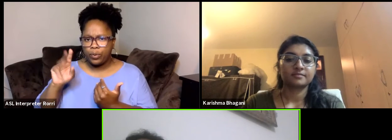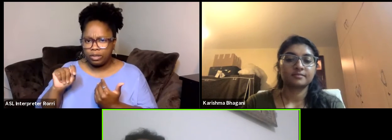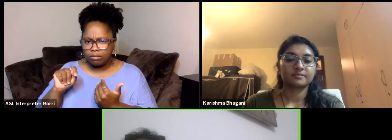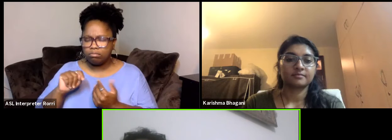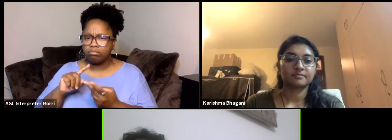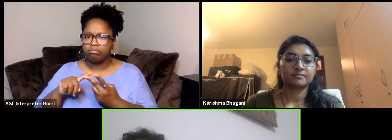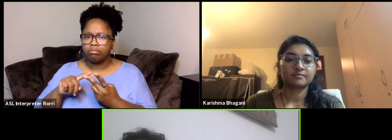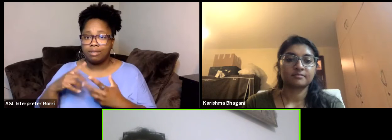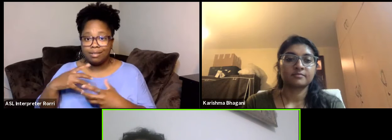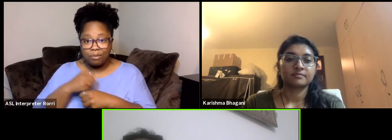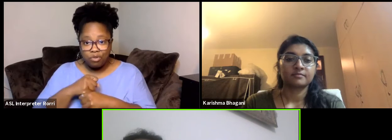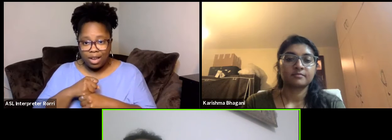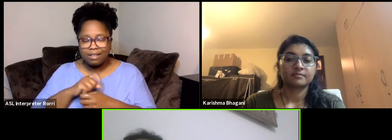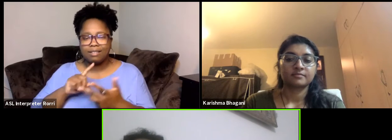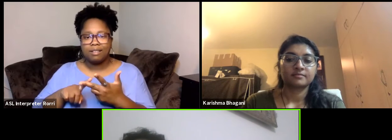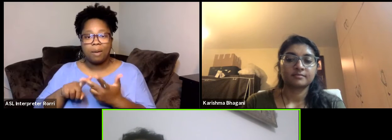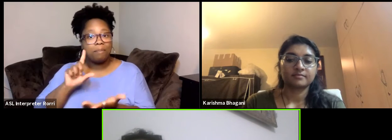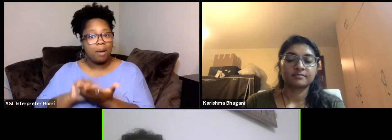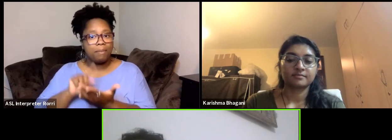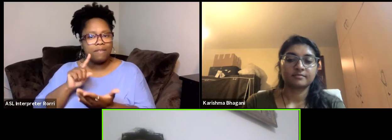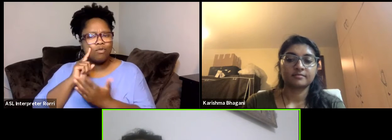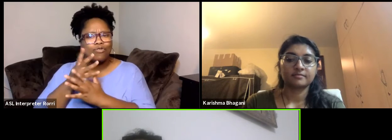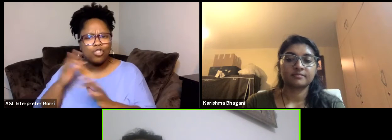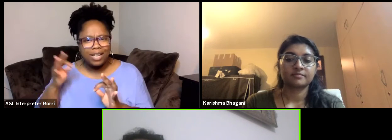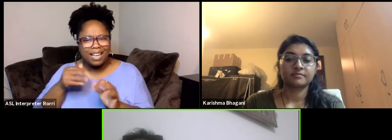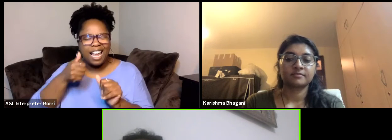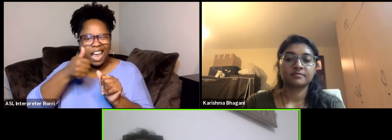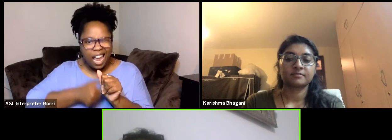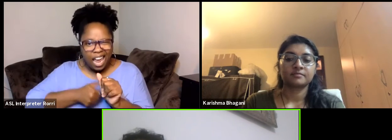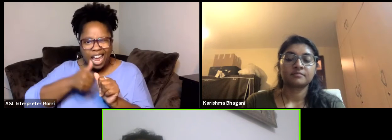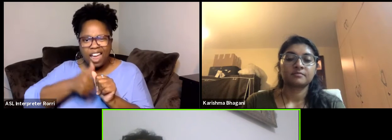and we publish for free every single call, opportunity,